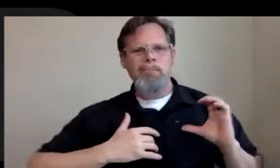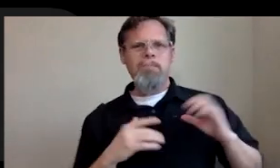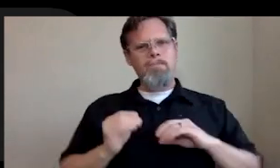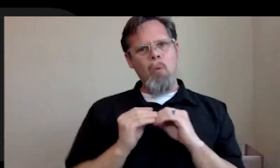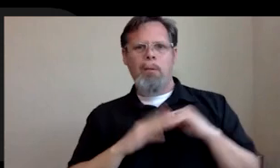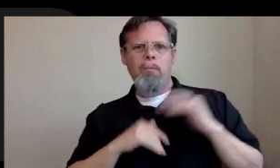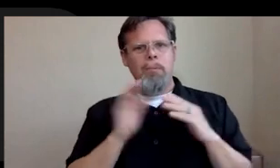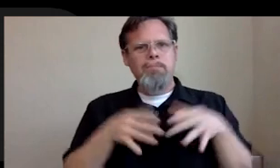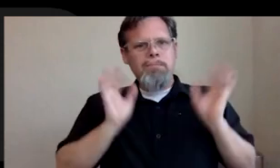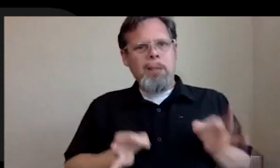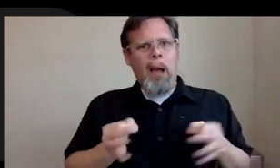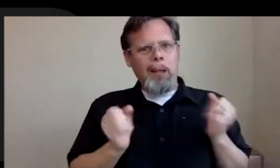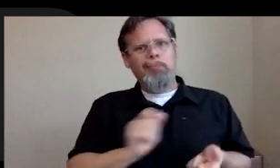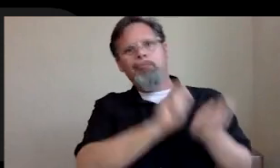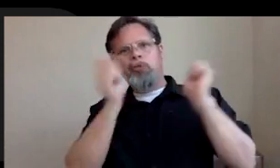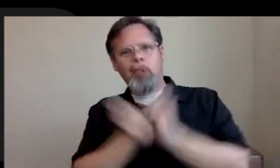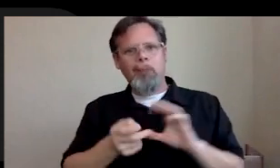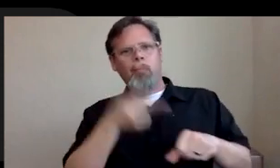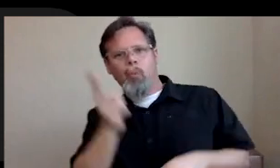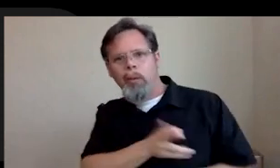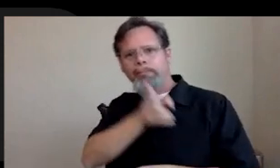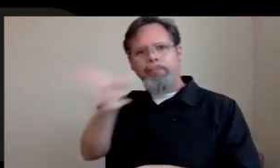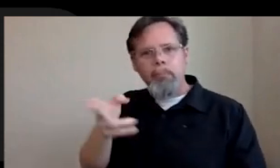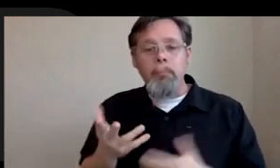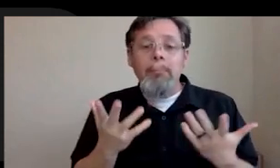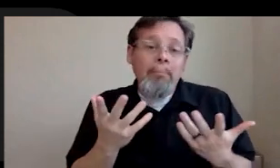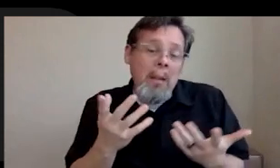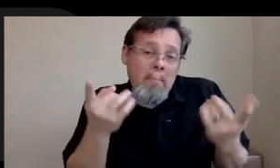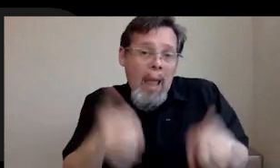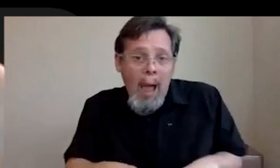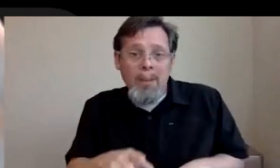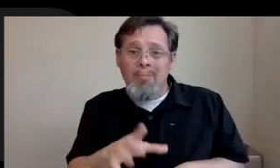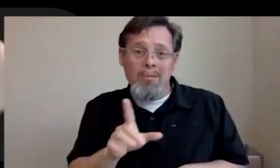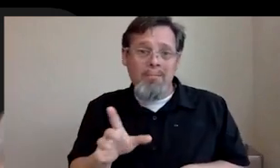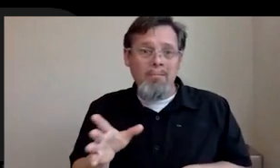life. Yes, random events do happen and you will have to make moves. But I just I really want to